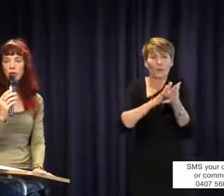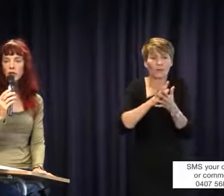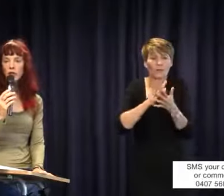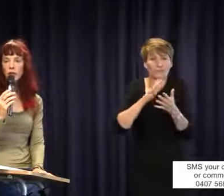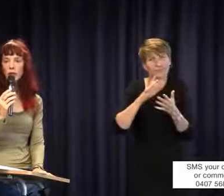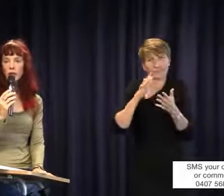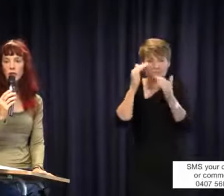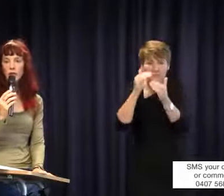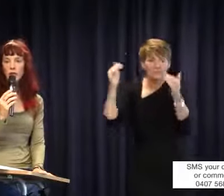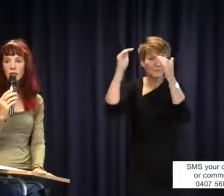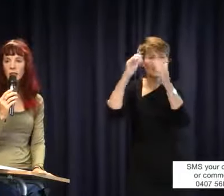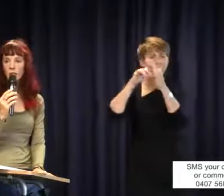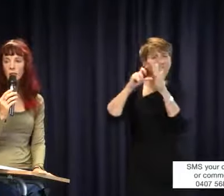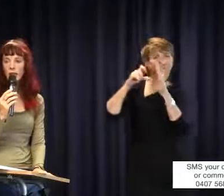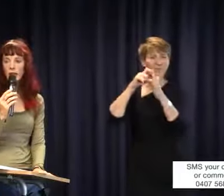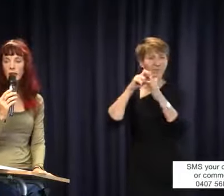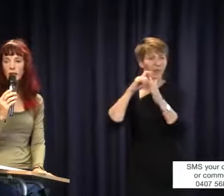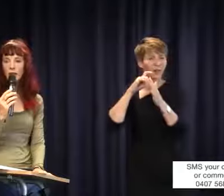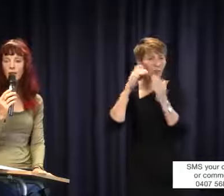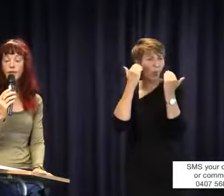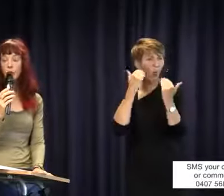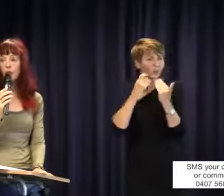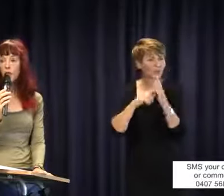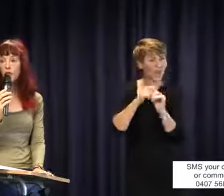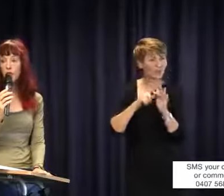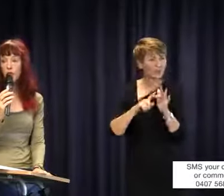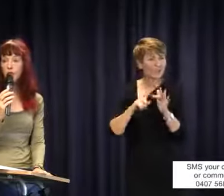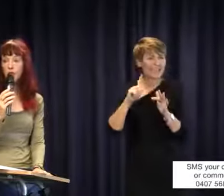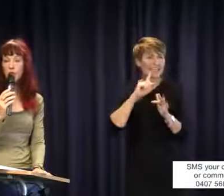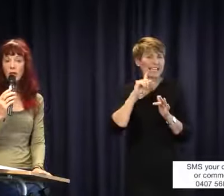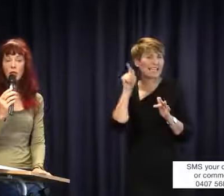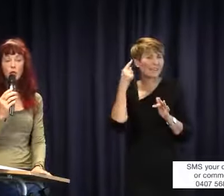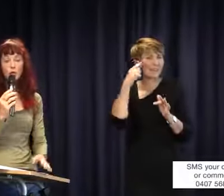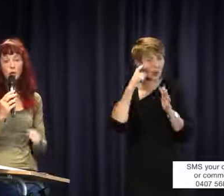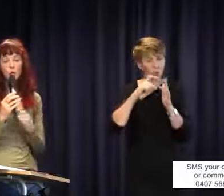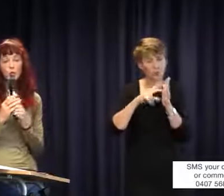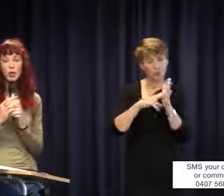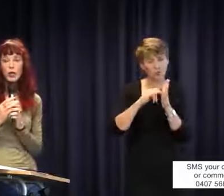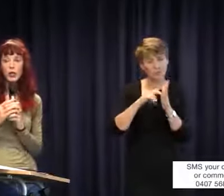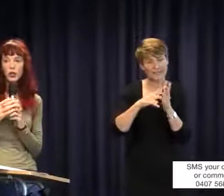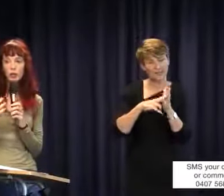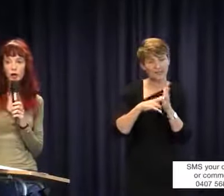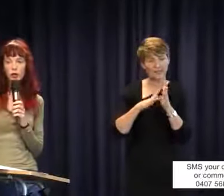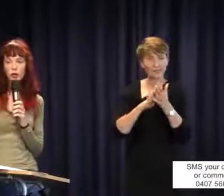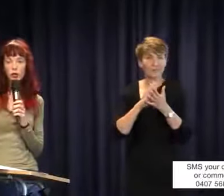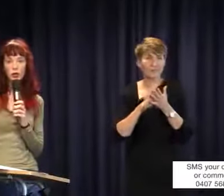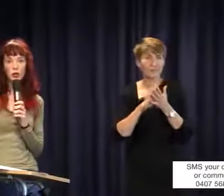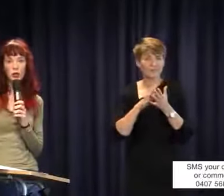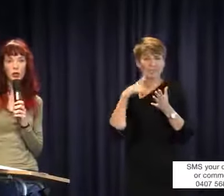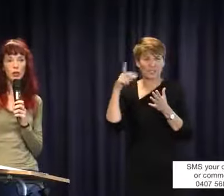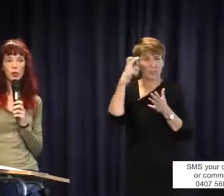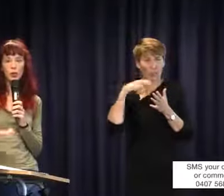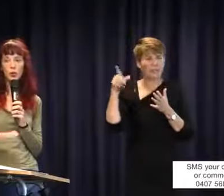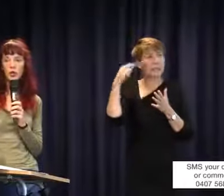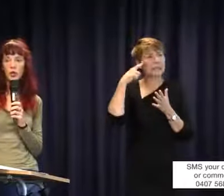as just a chat. It could be a phone conversation. So where you might have assumed that a consultation